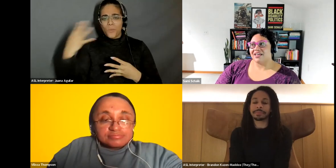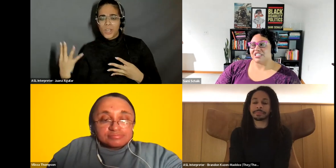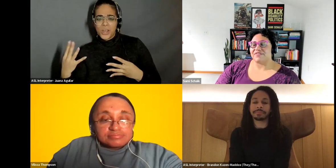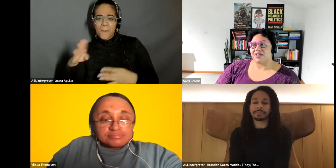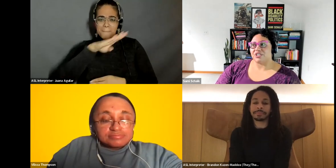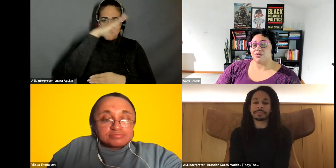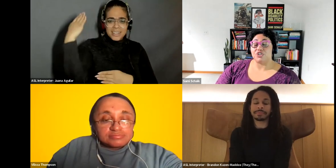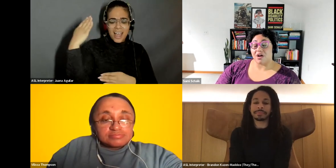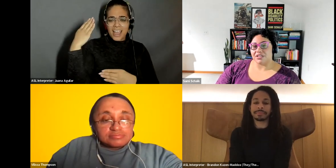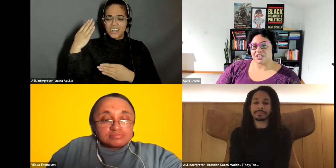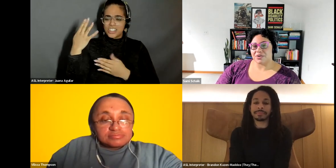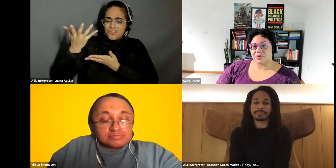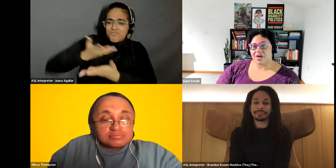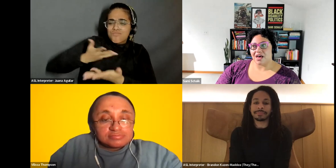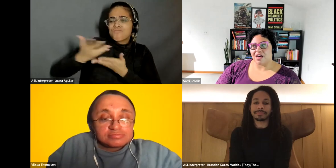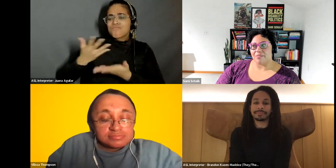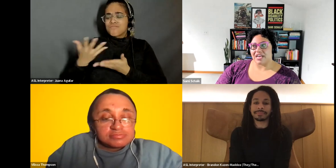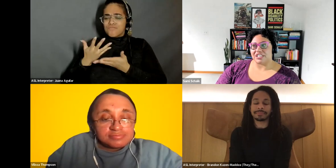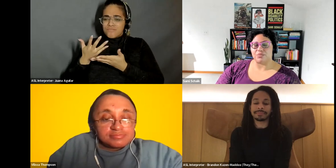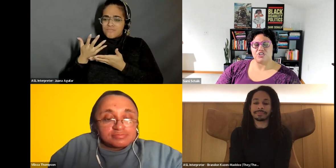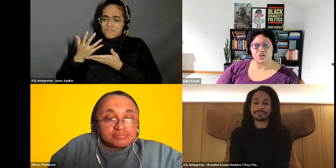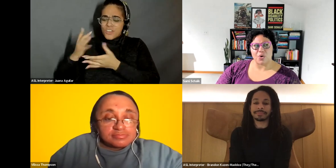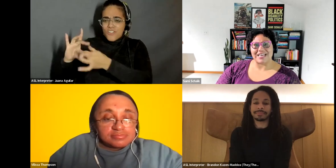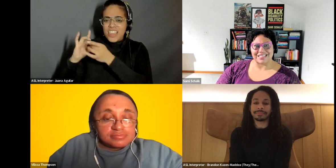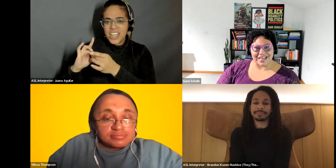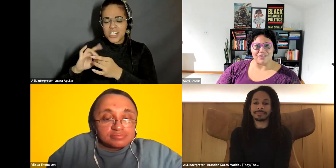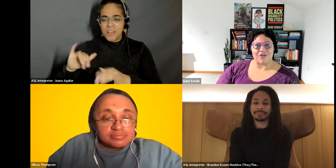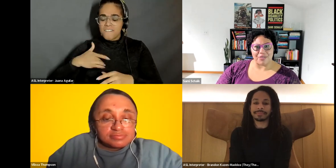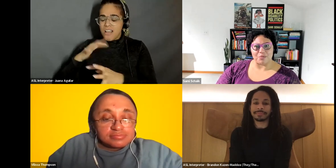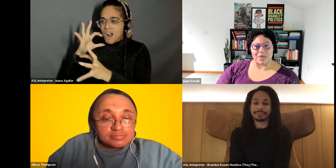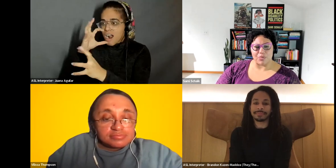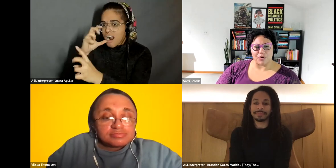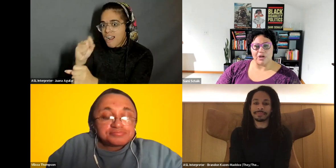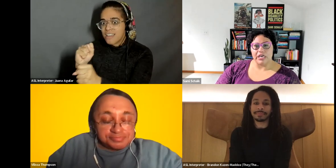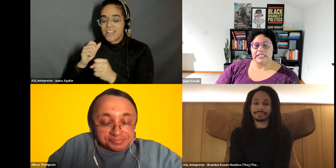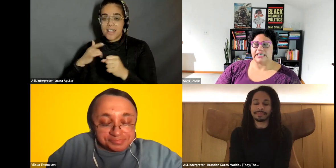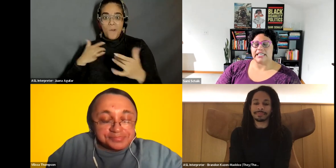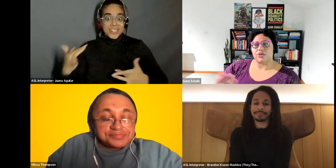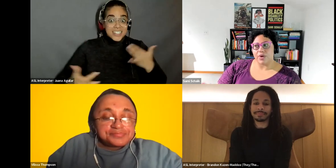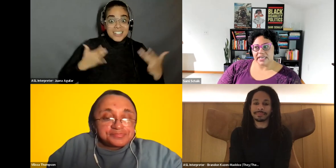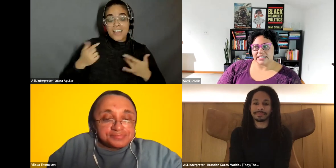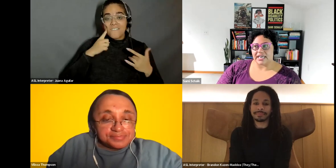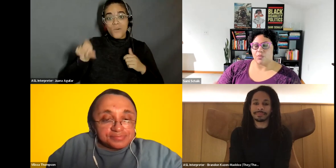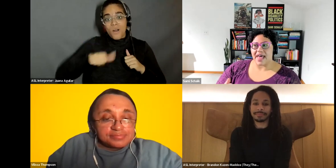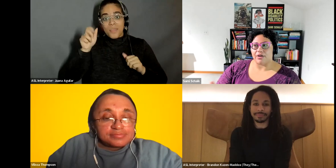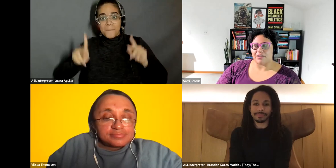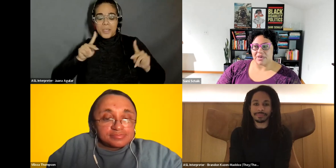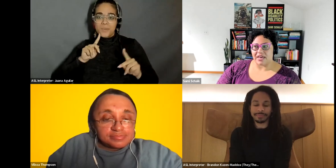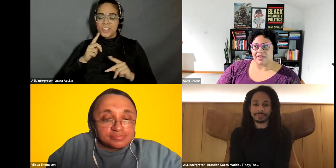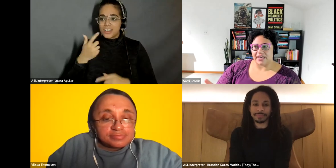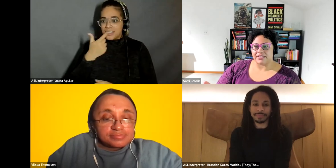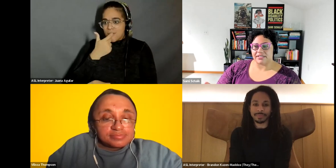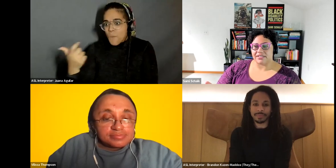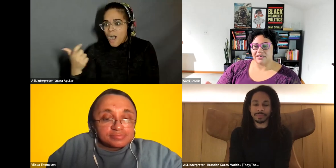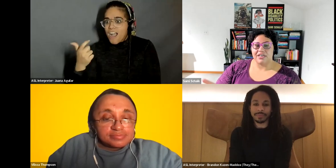Sami Schalk: just felt so drawn to, and just was so excited for other people to get to witness it without it being this.